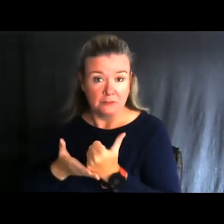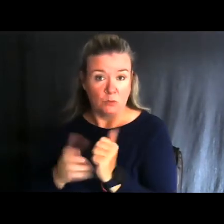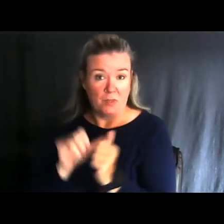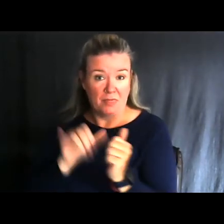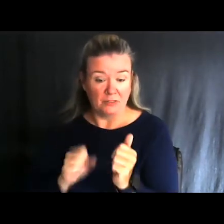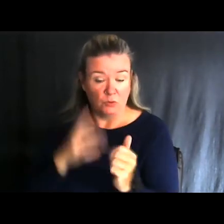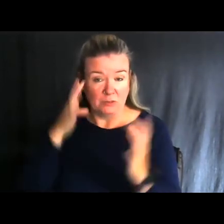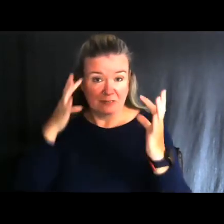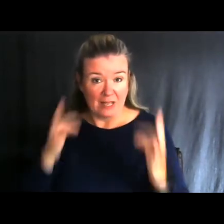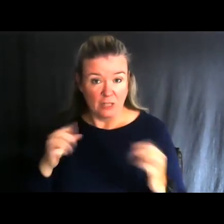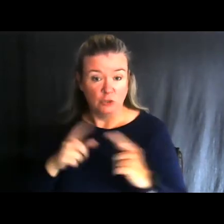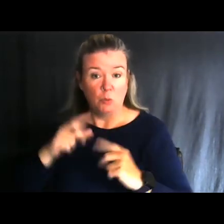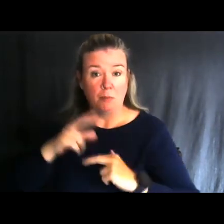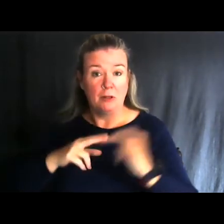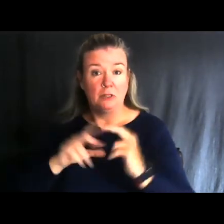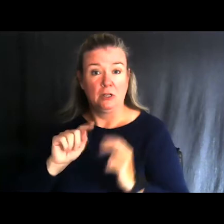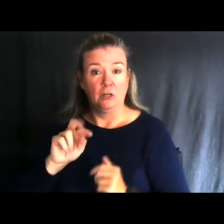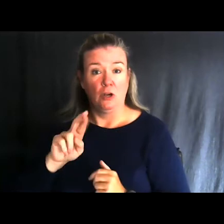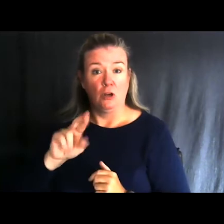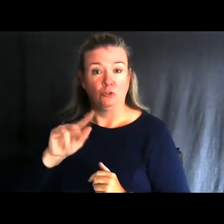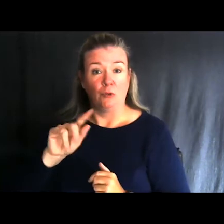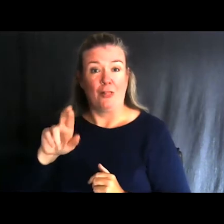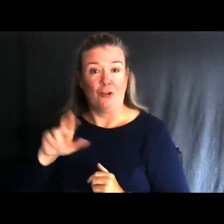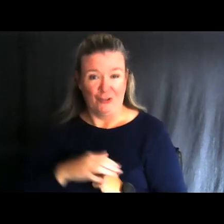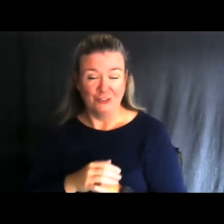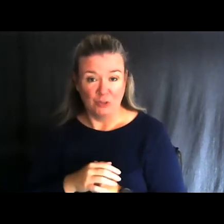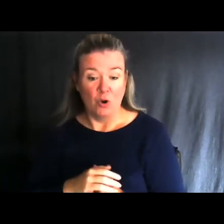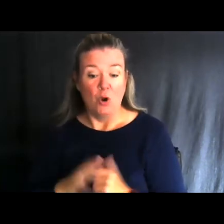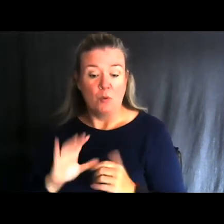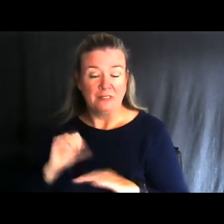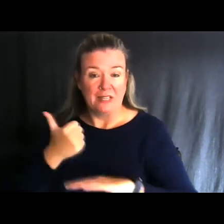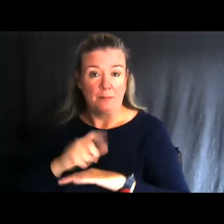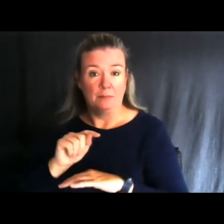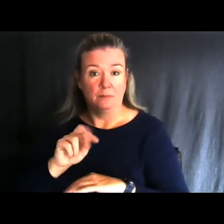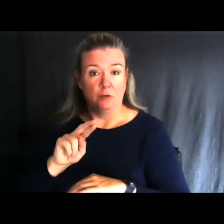So, anyways, we put a trailer together, everything was homemade and done with donations and stuff.